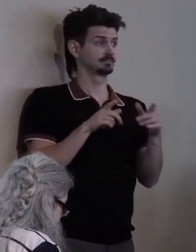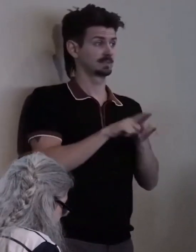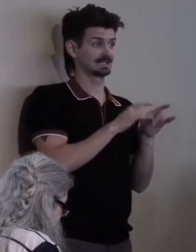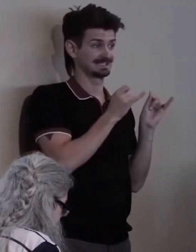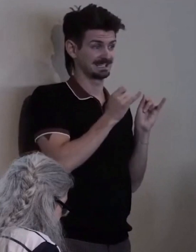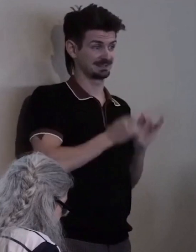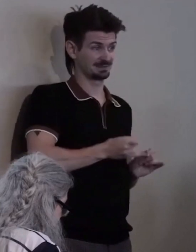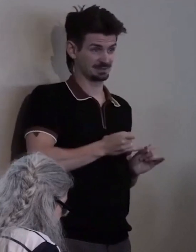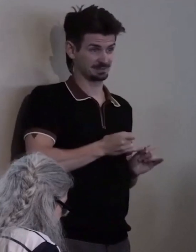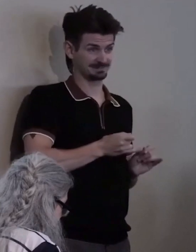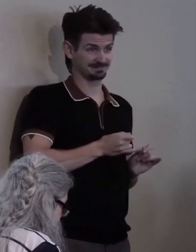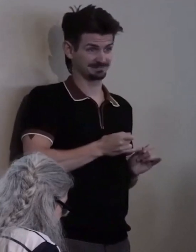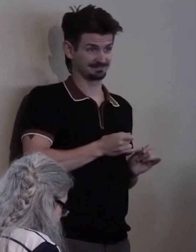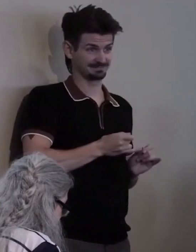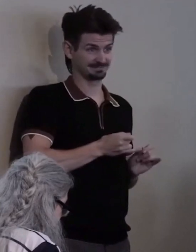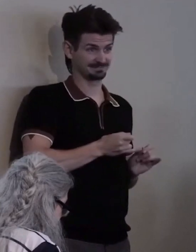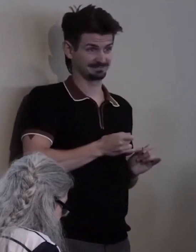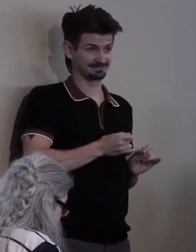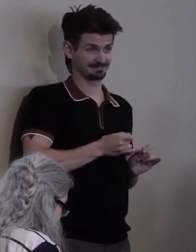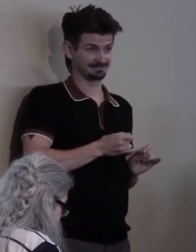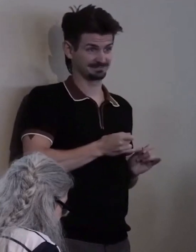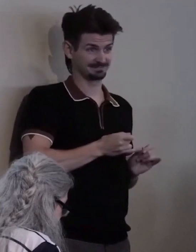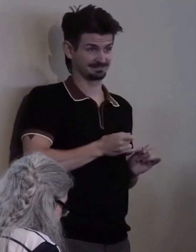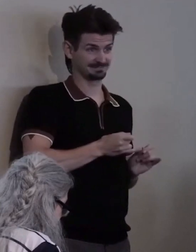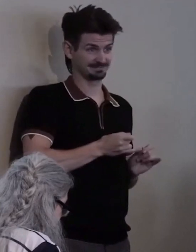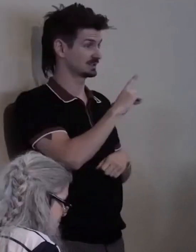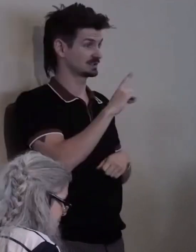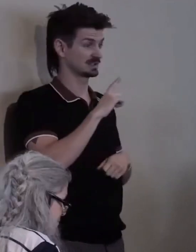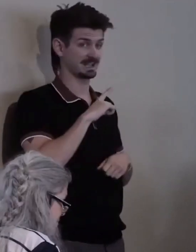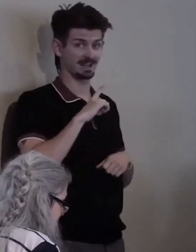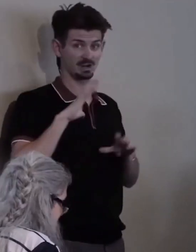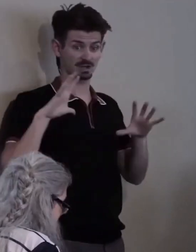We sued the legislature as a collective,